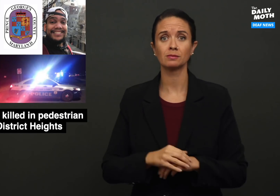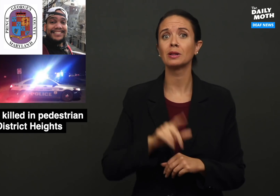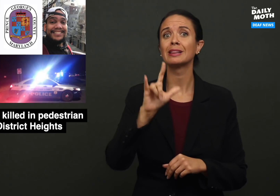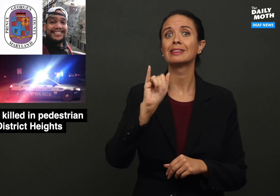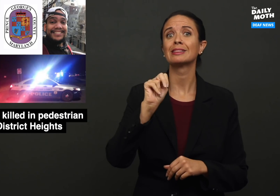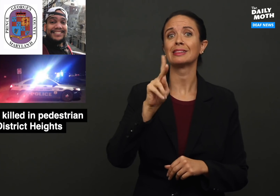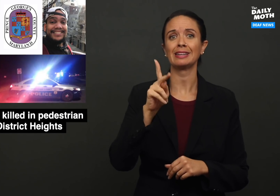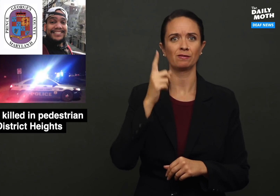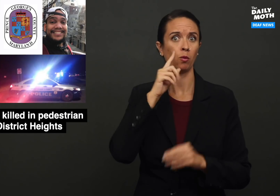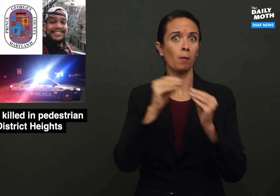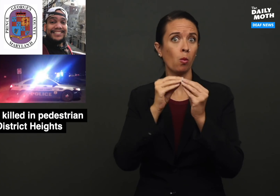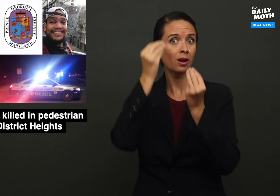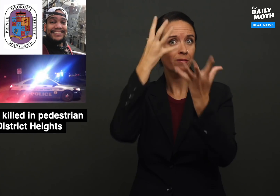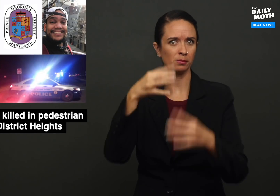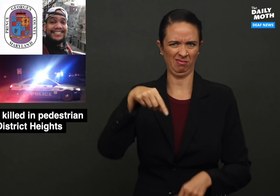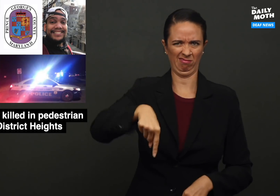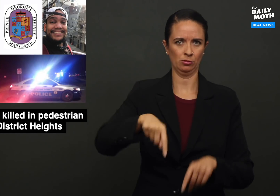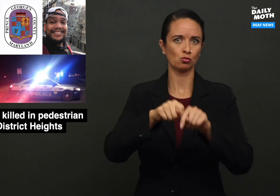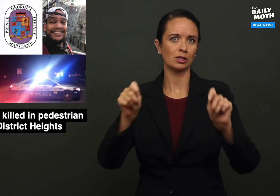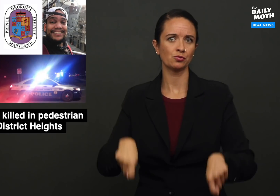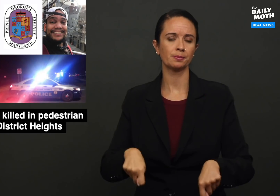The link for more information is in the transcript.